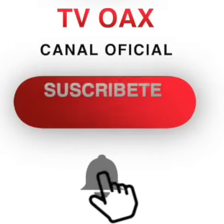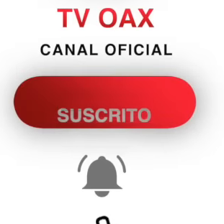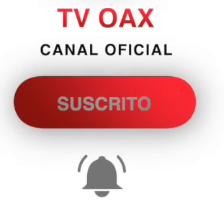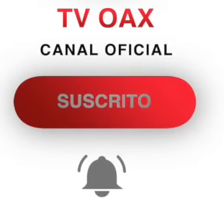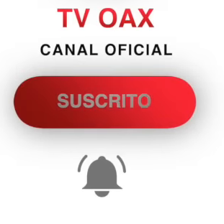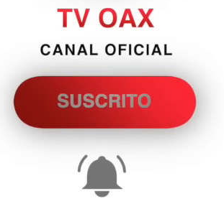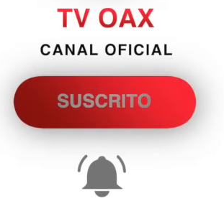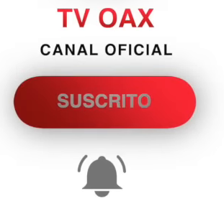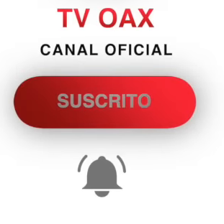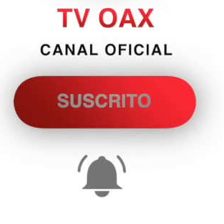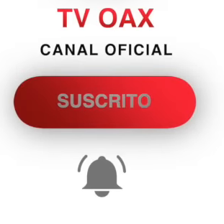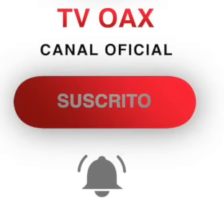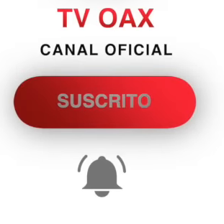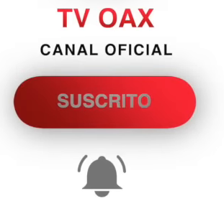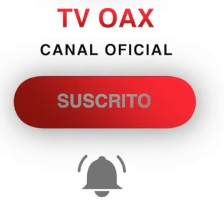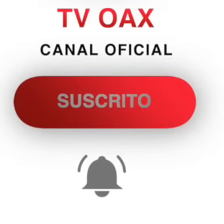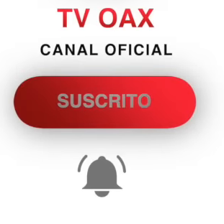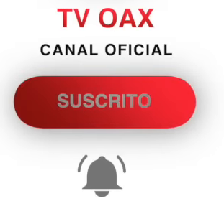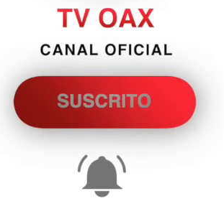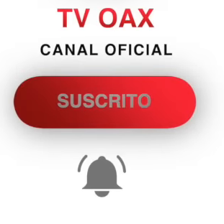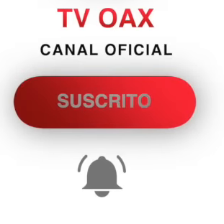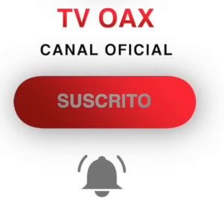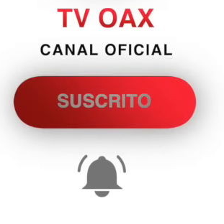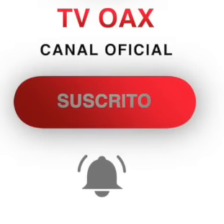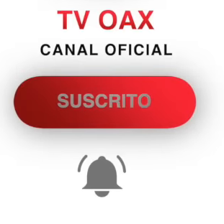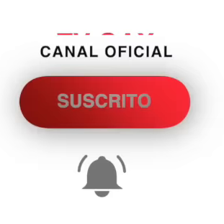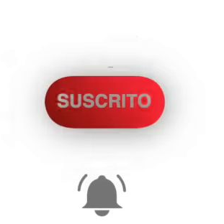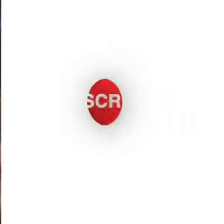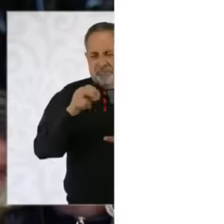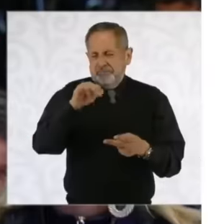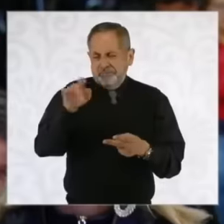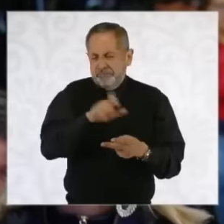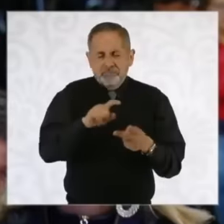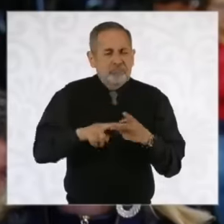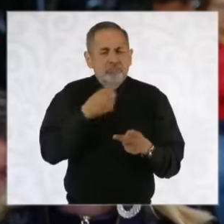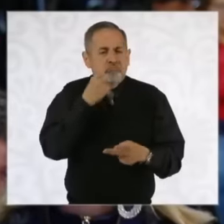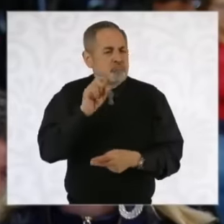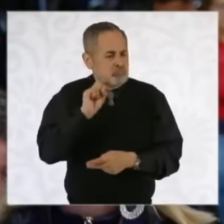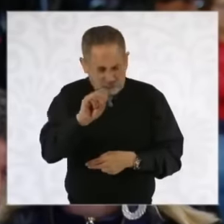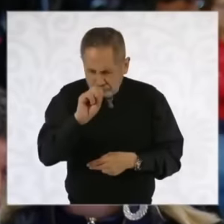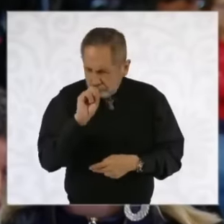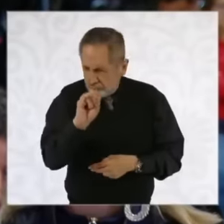Phoenix, in particular, the governor said yes, even though she would manage at the time